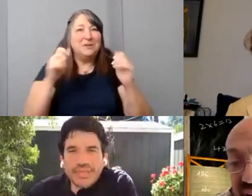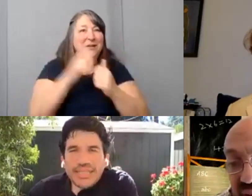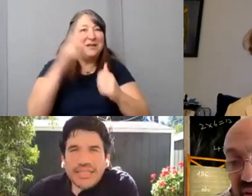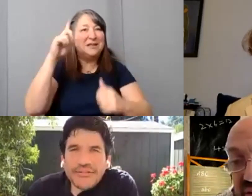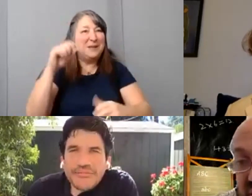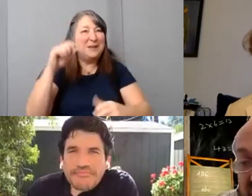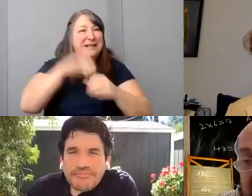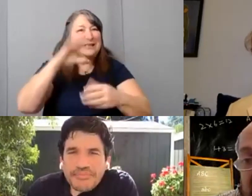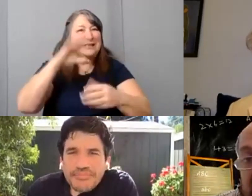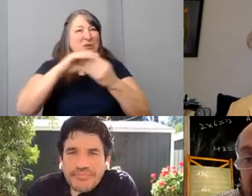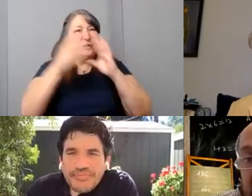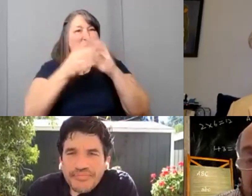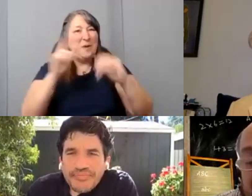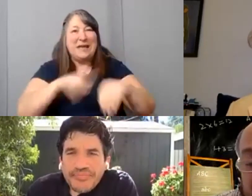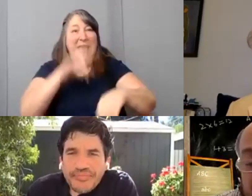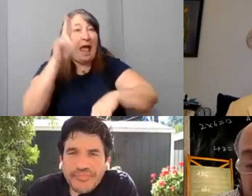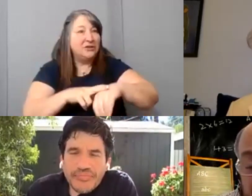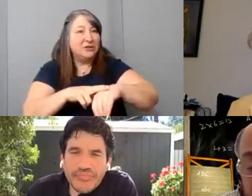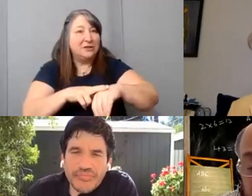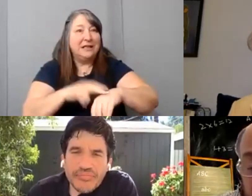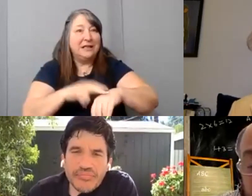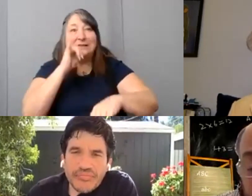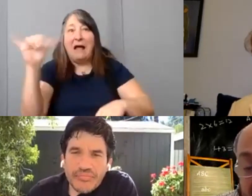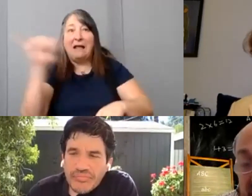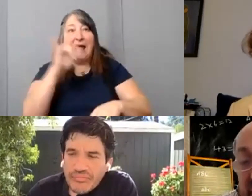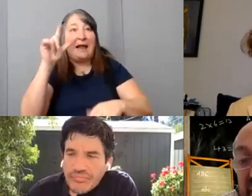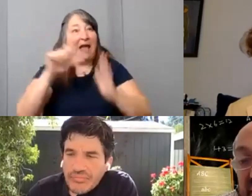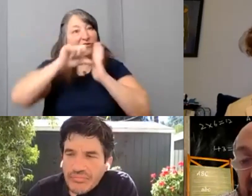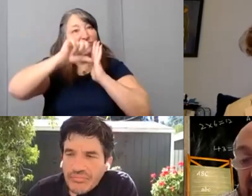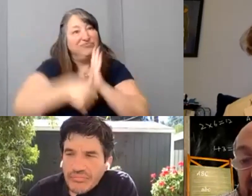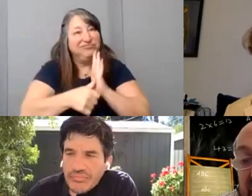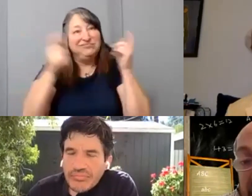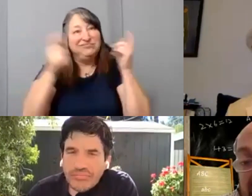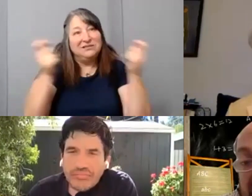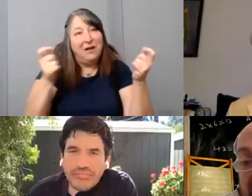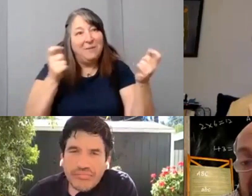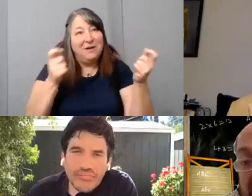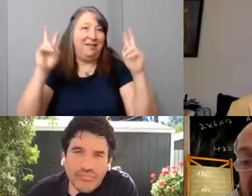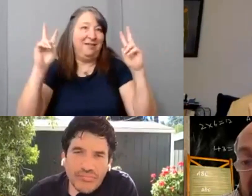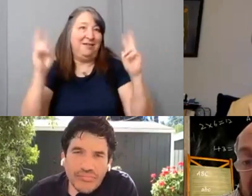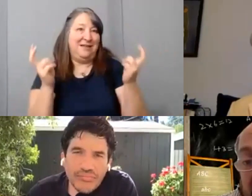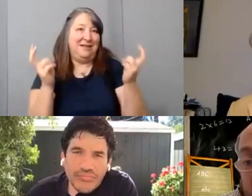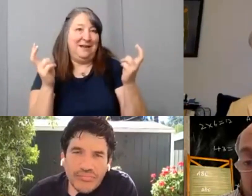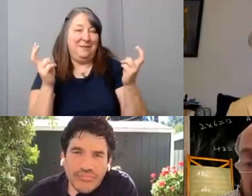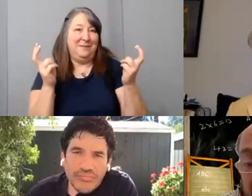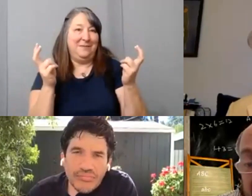That it doesn't, that it doesn't actually dominate the theme of the of the work.